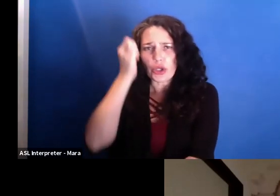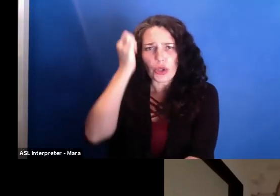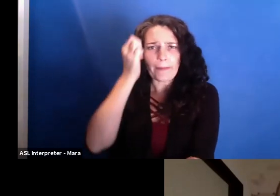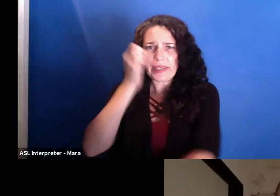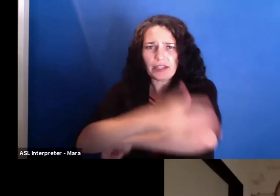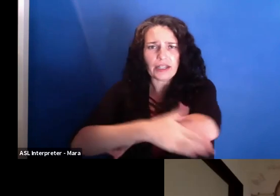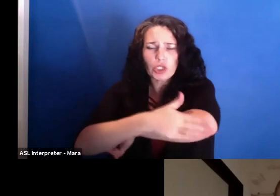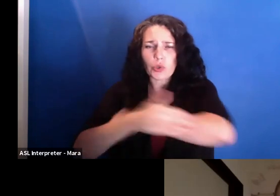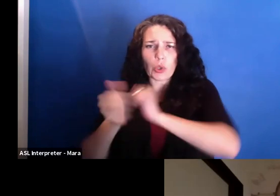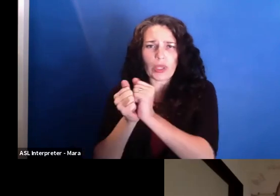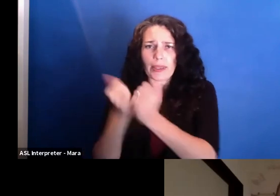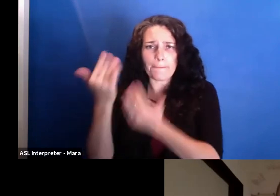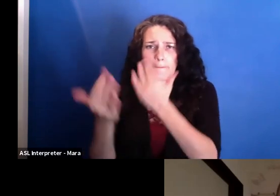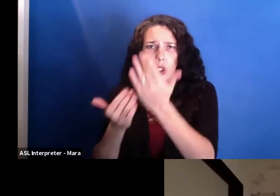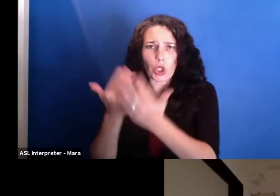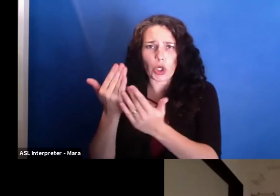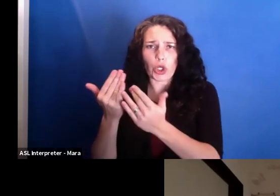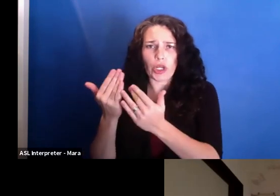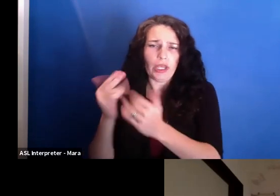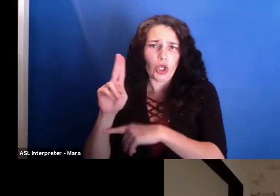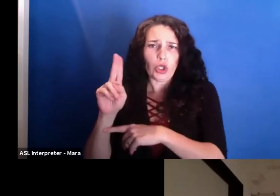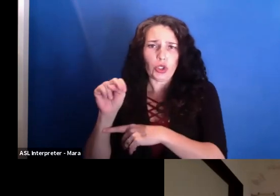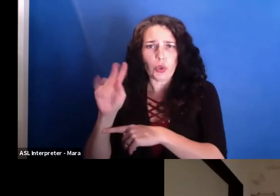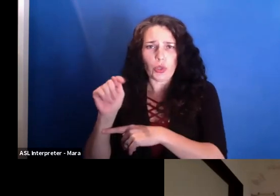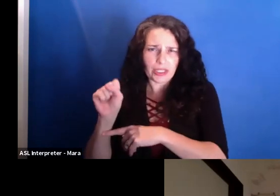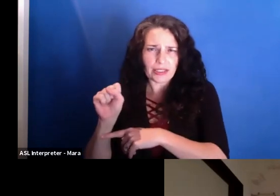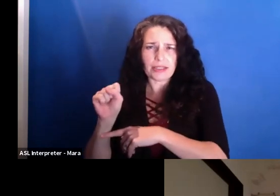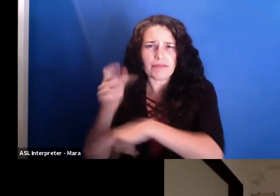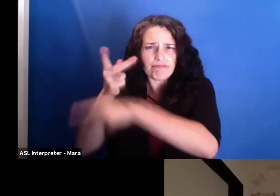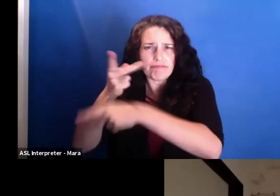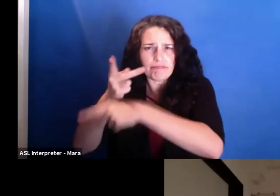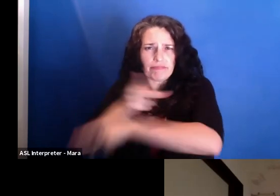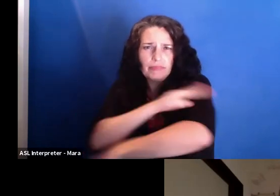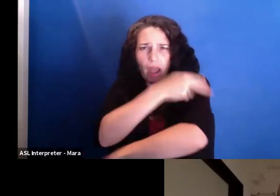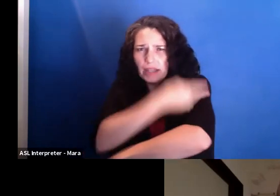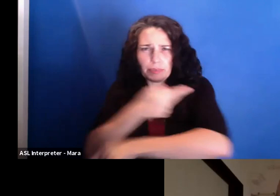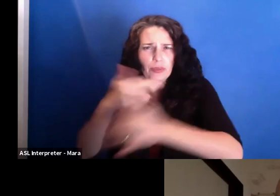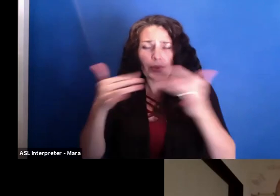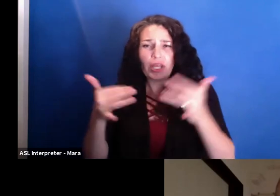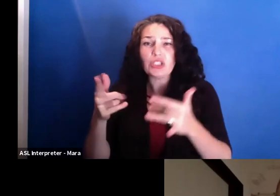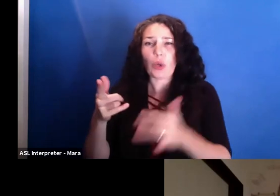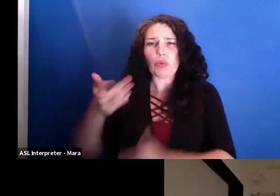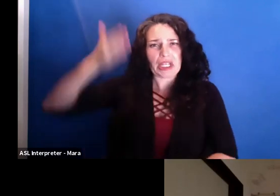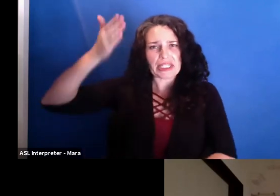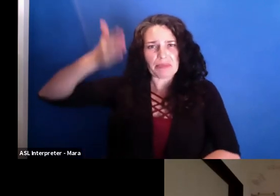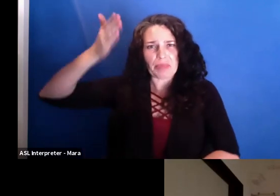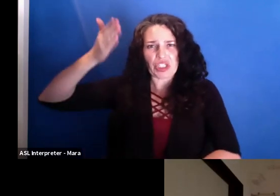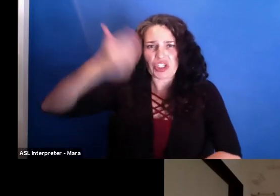So basically, it was a very populistic, nationalistic speech they gave all the time. And we knew that.